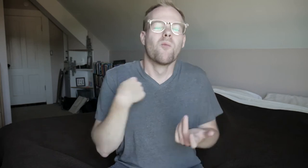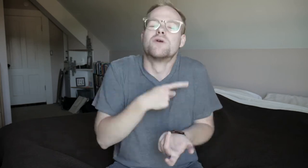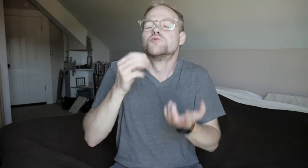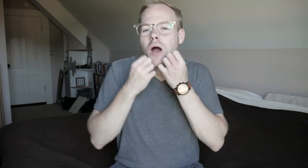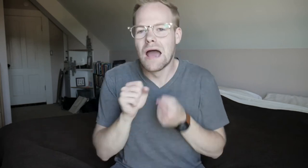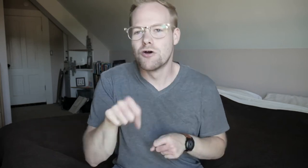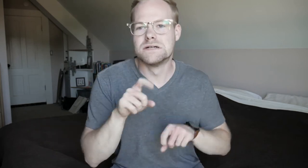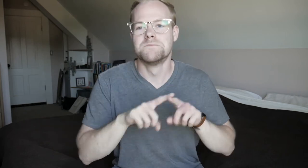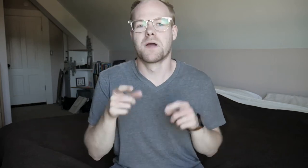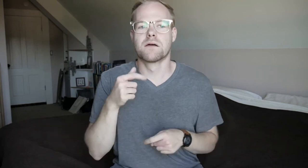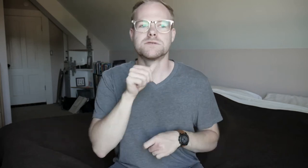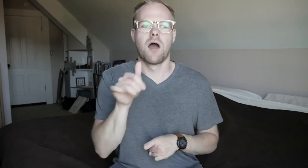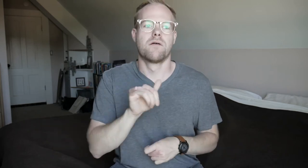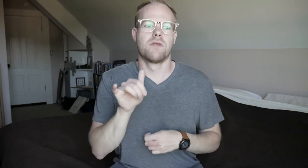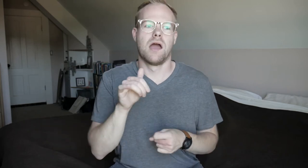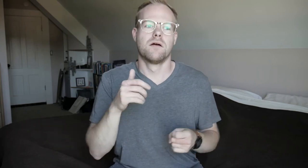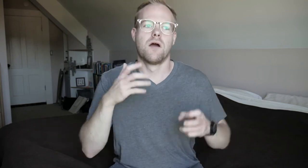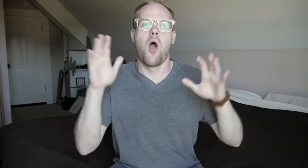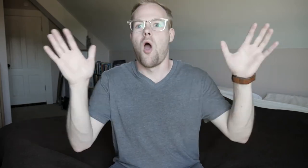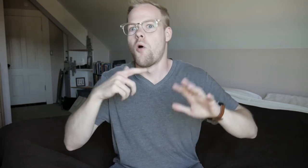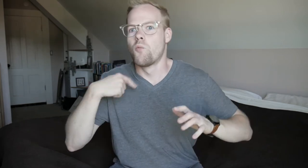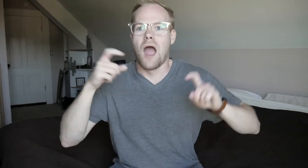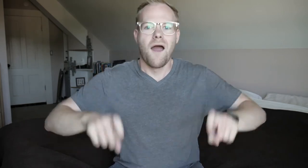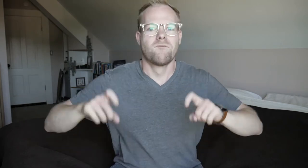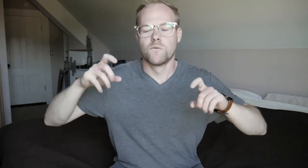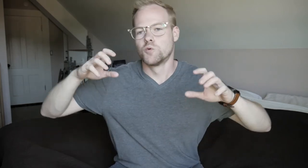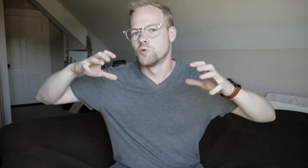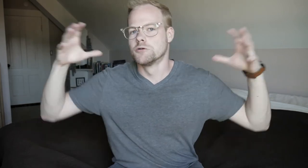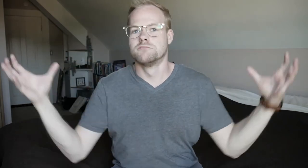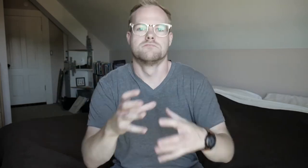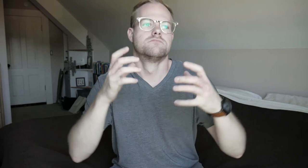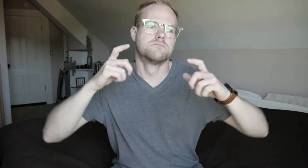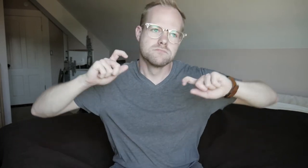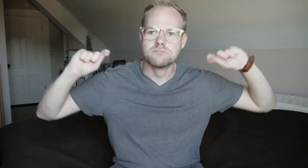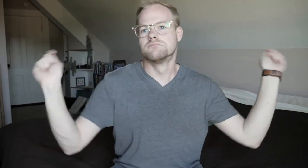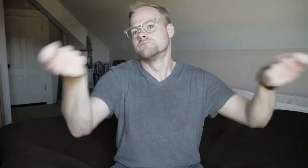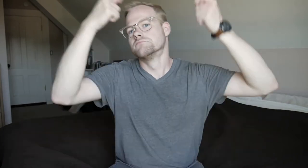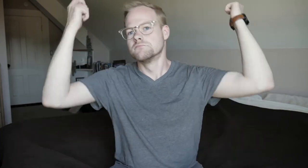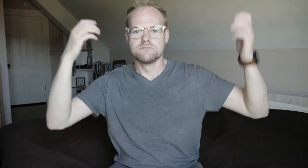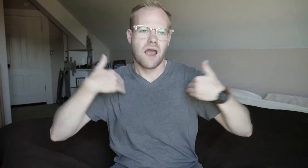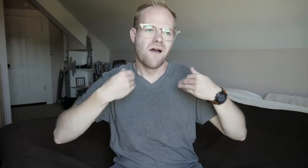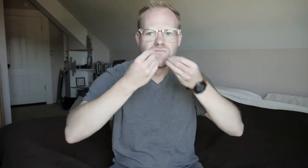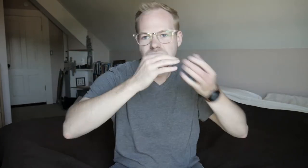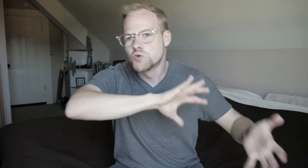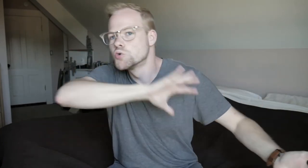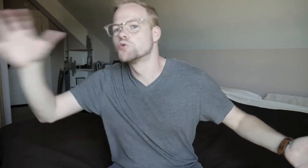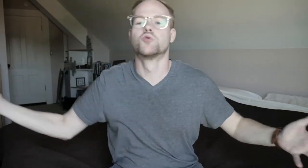We do care yes, but it's not like we *have* to get together and celebrate big, have piles of food.